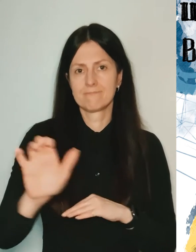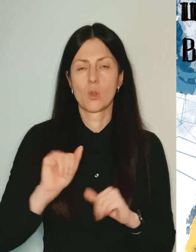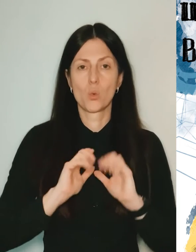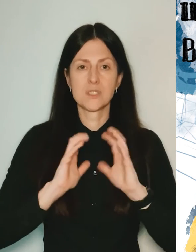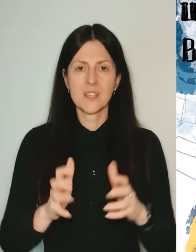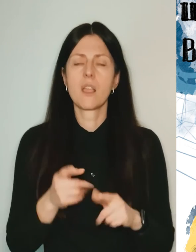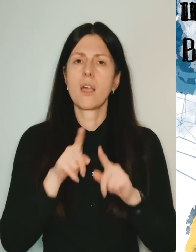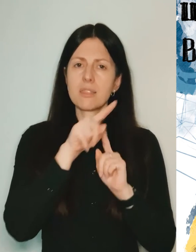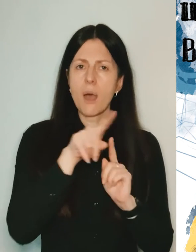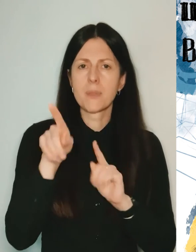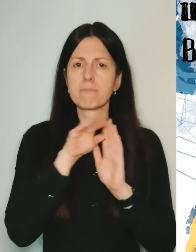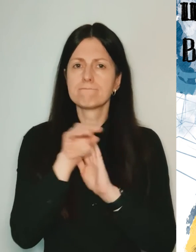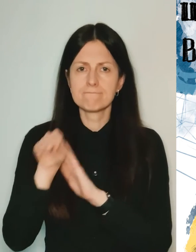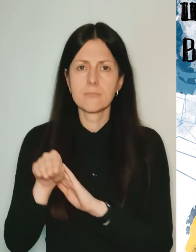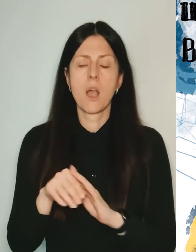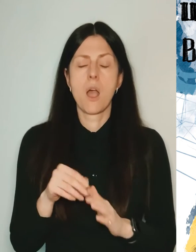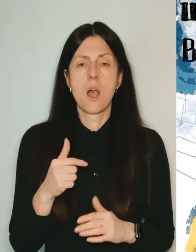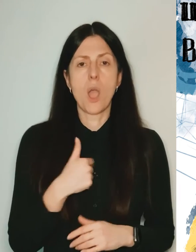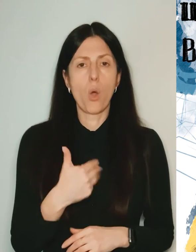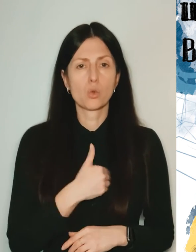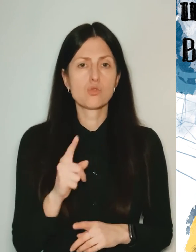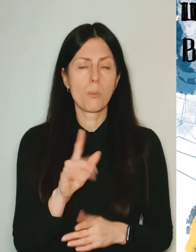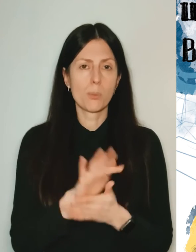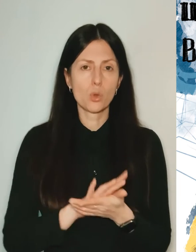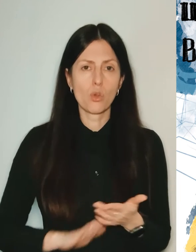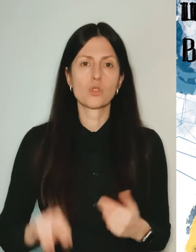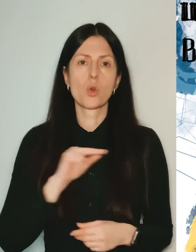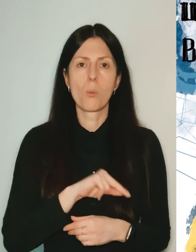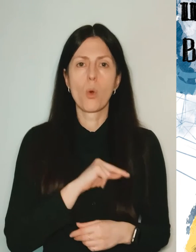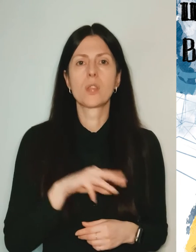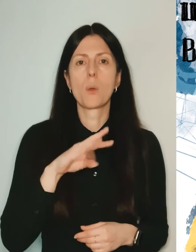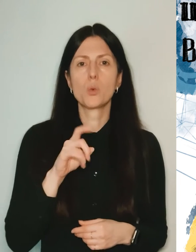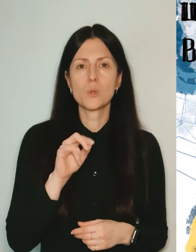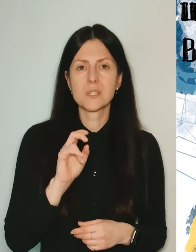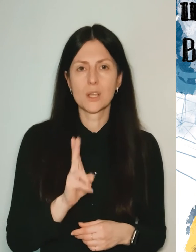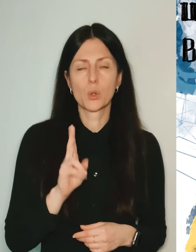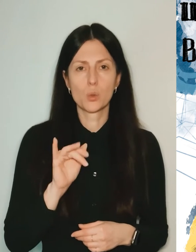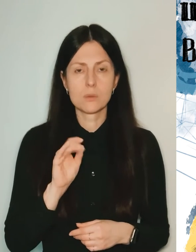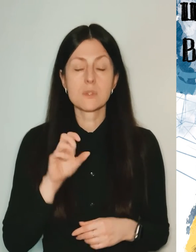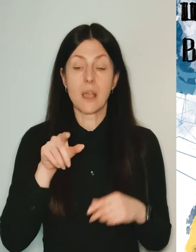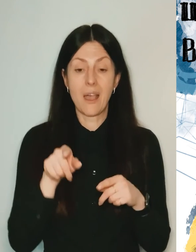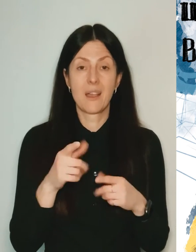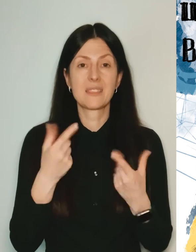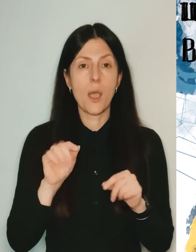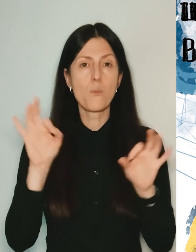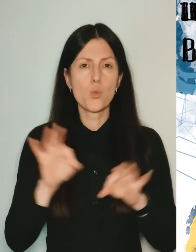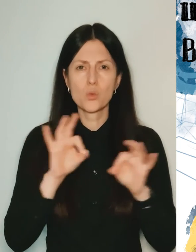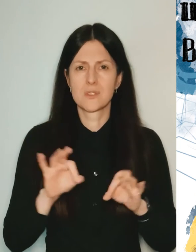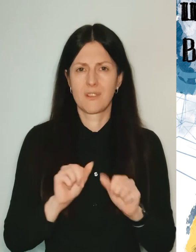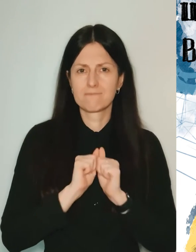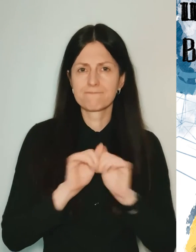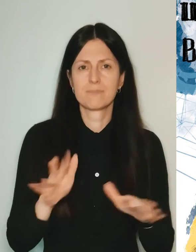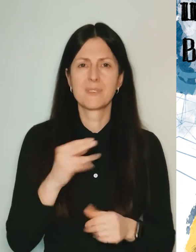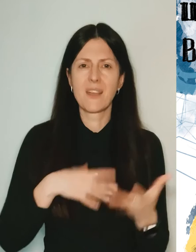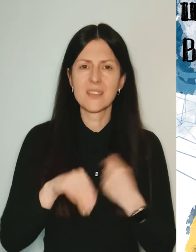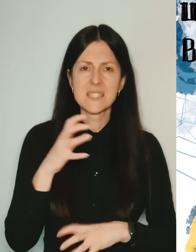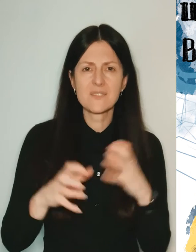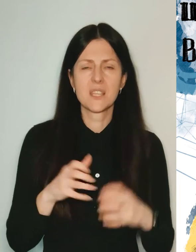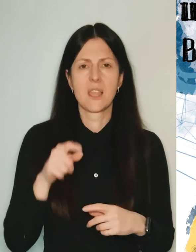That's where, that's where I want MusiCures to continue, where music would be broadcast all over the world, projects would be carried out.